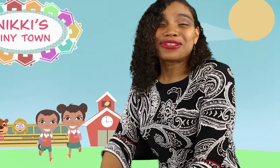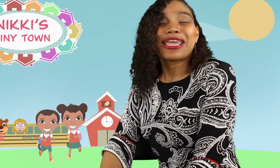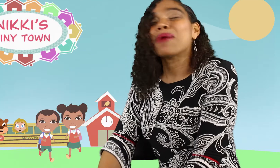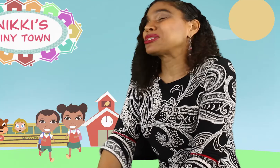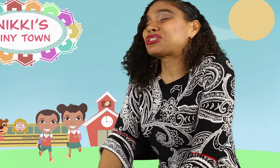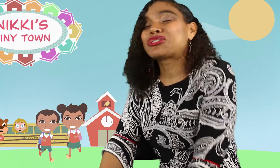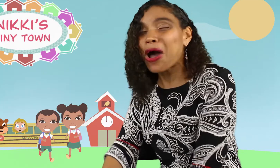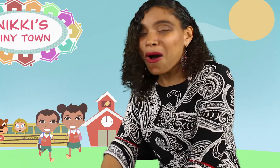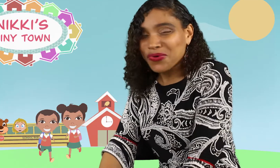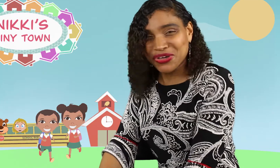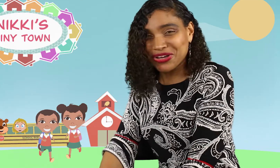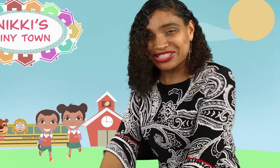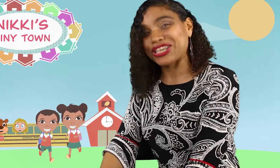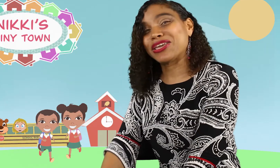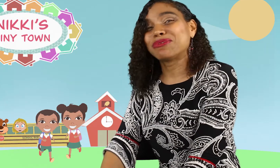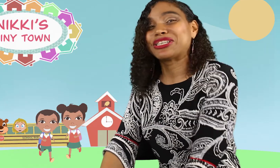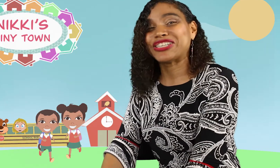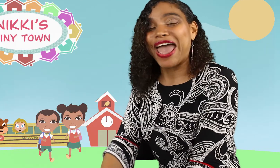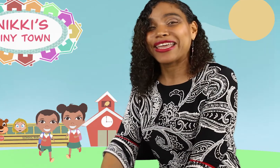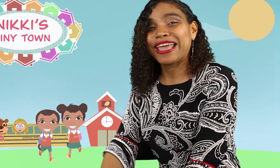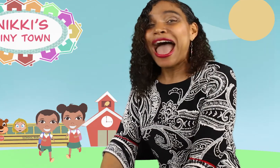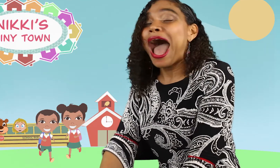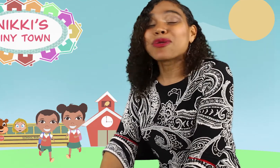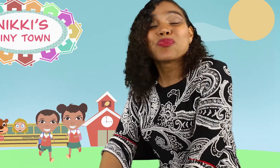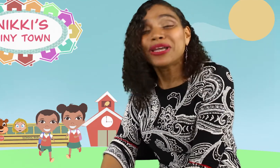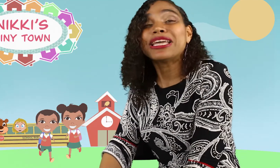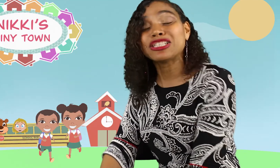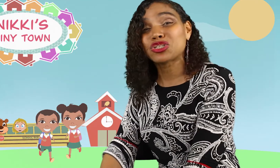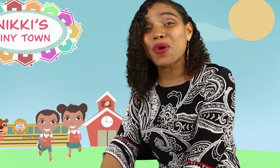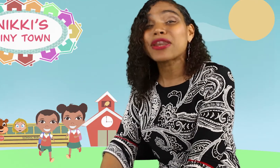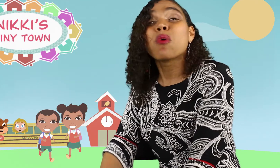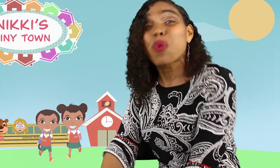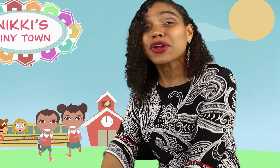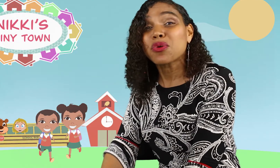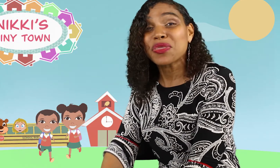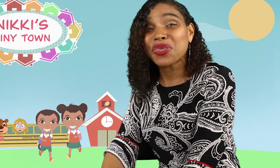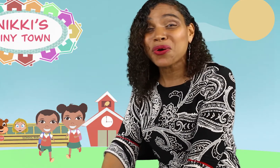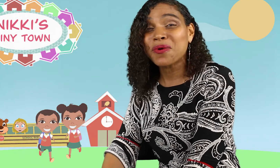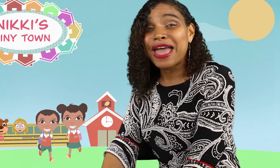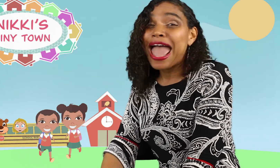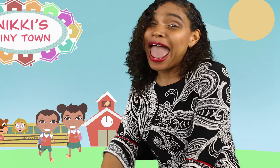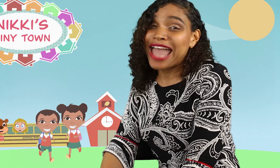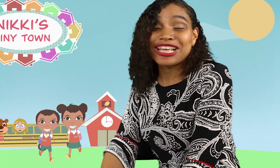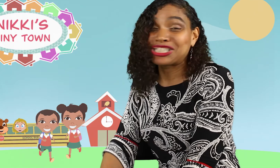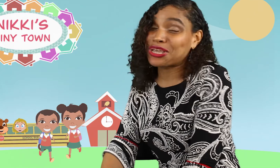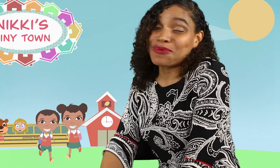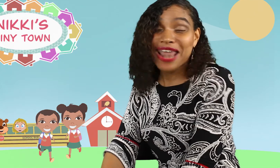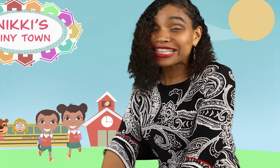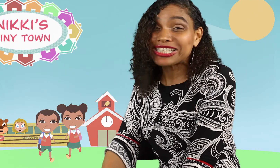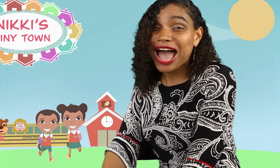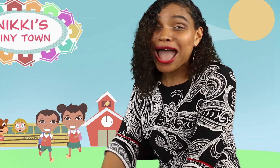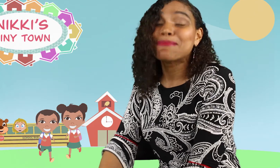Boys and girls it was so good seeing you today. I really enjoyed working with you. Until next time,